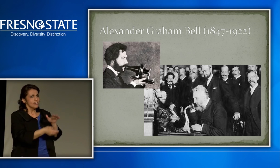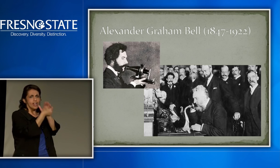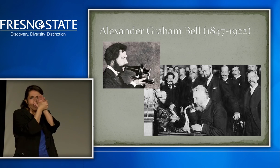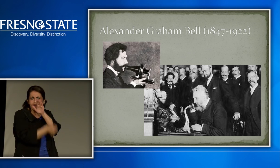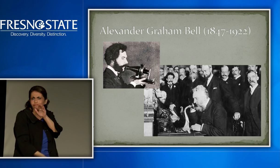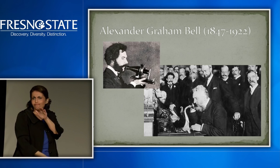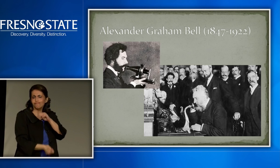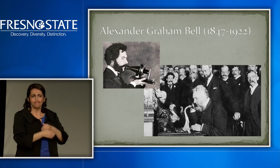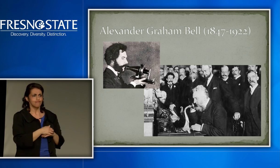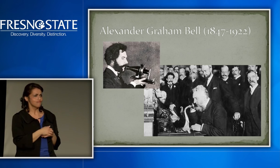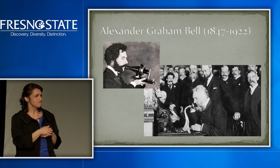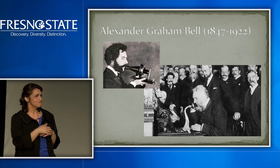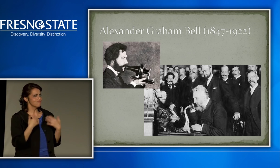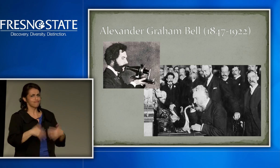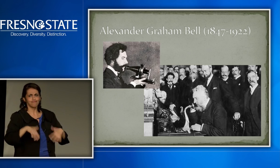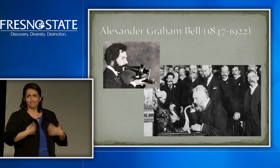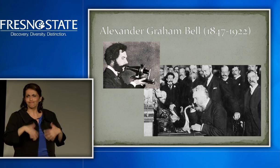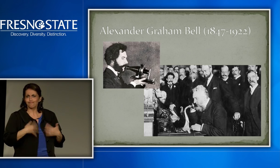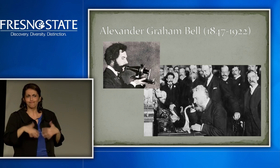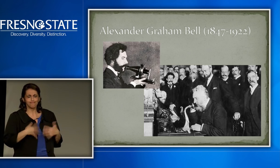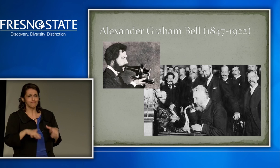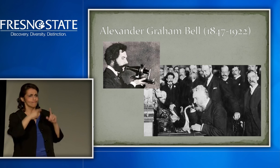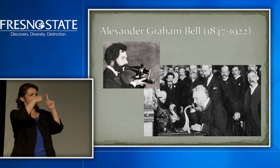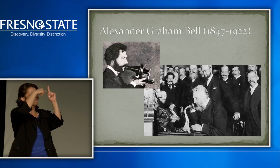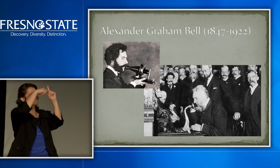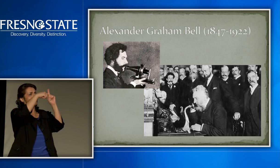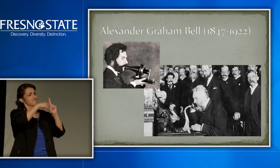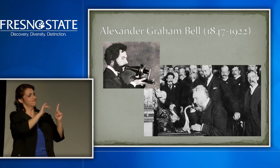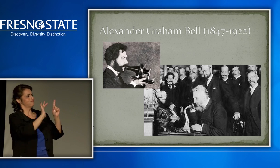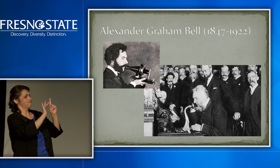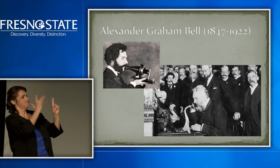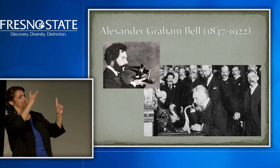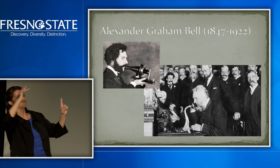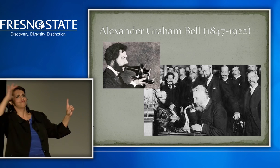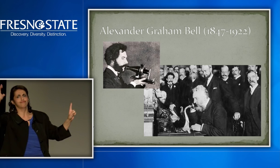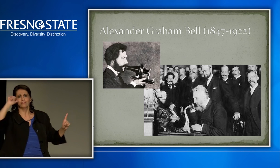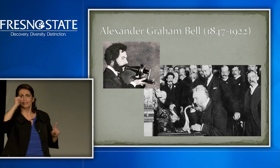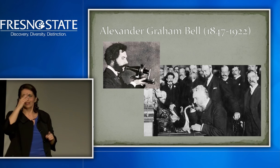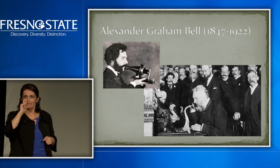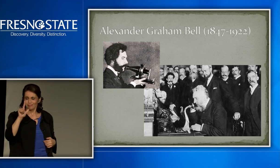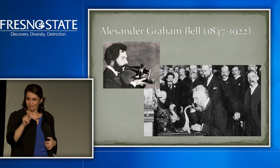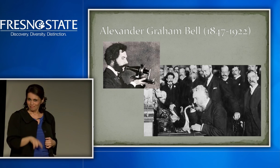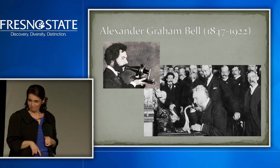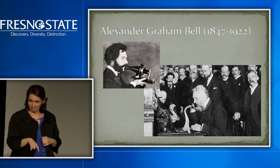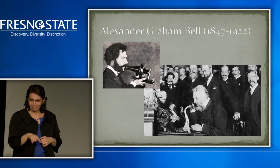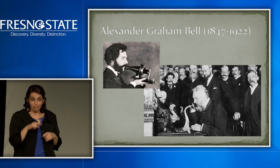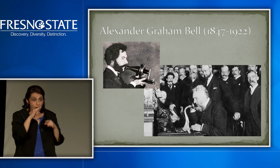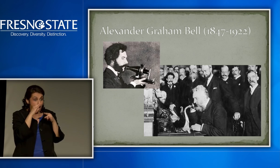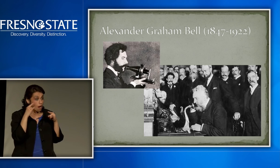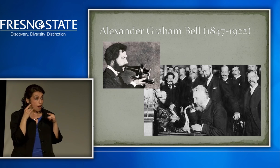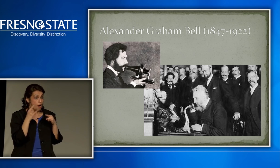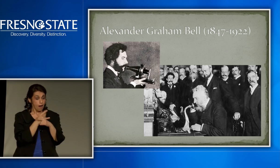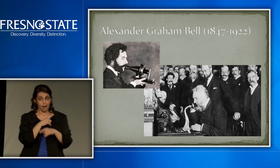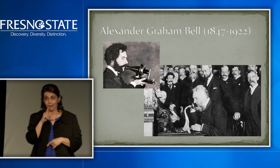Americans depend on him. He invented the telephone. He was talented, genius, had all these inventions.